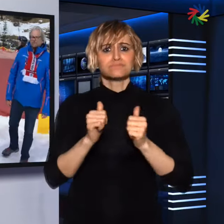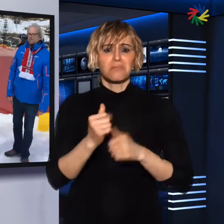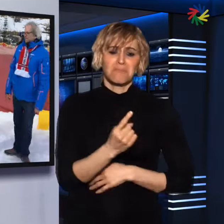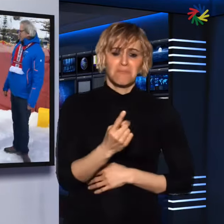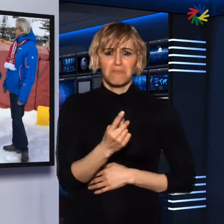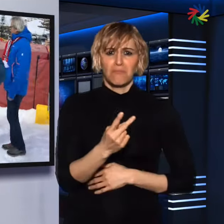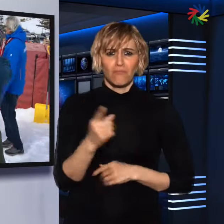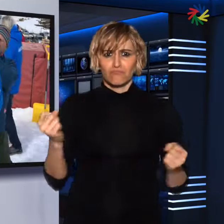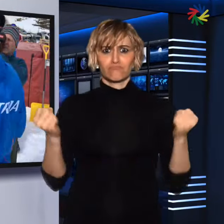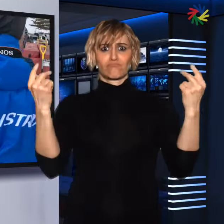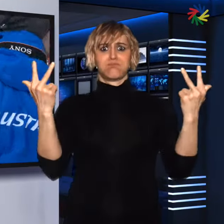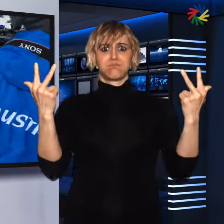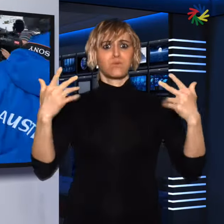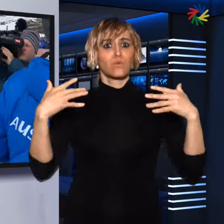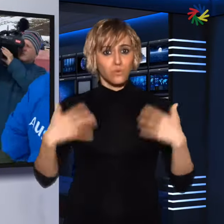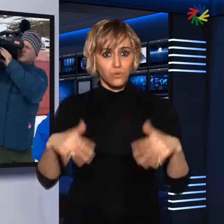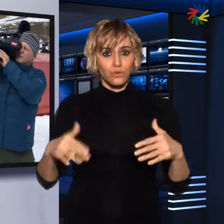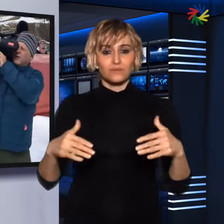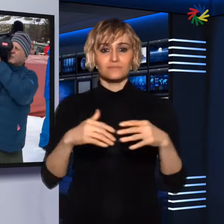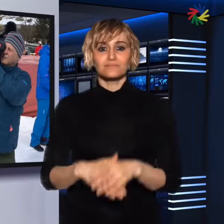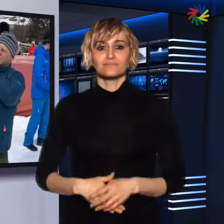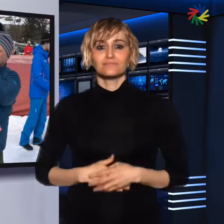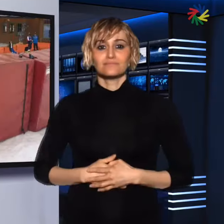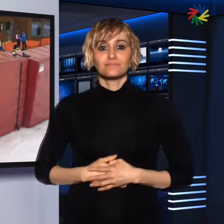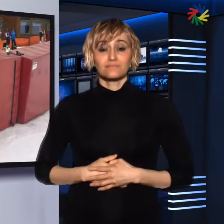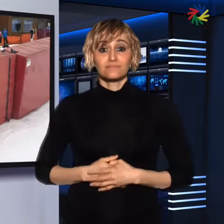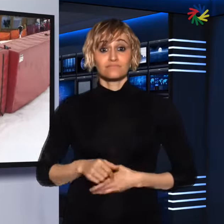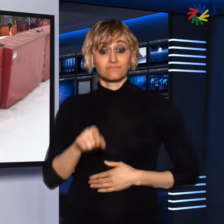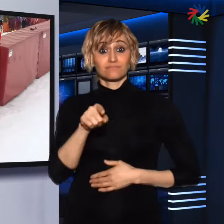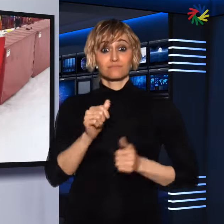more than all the athletes in the competition.